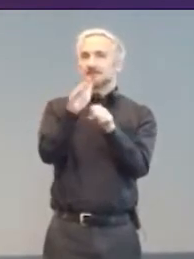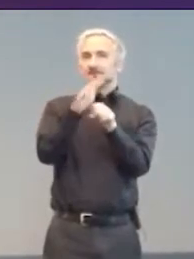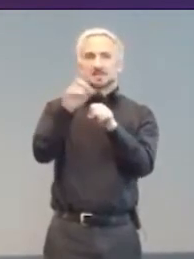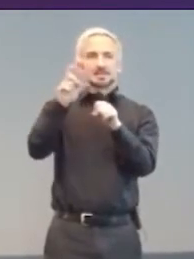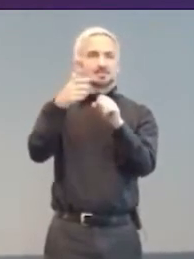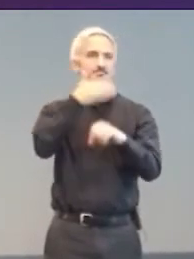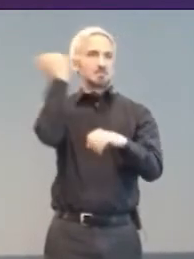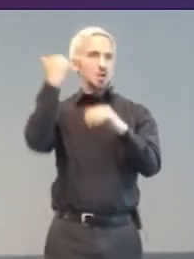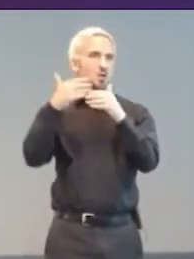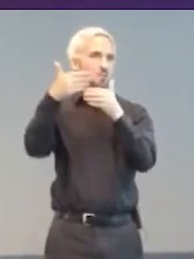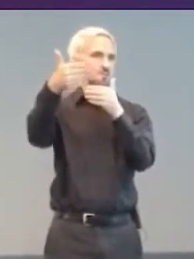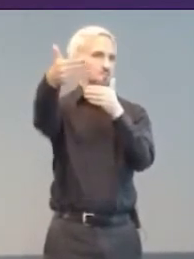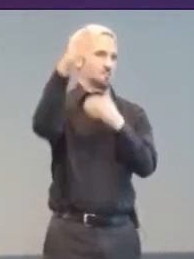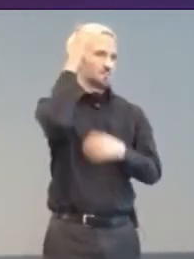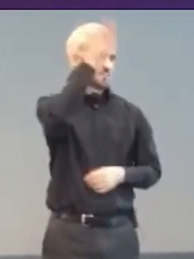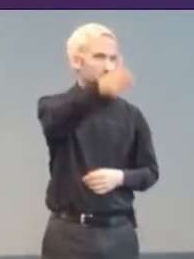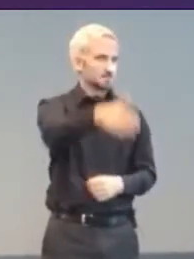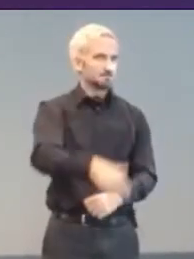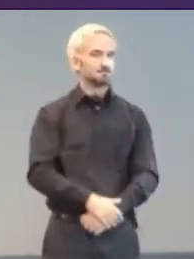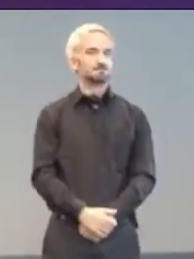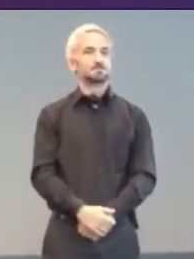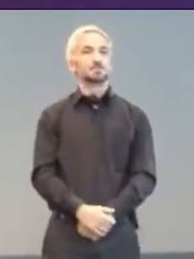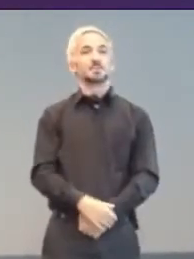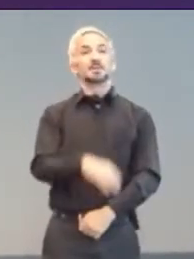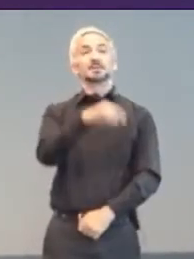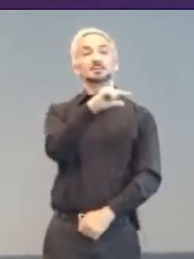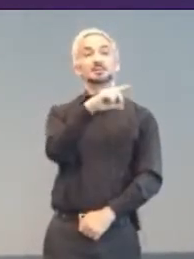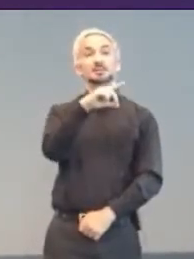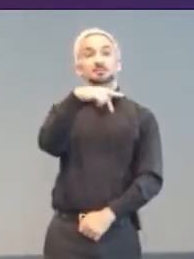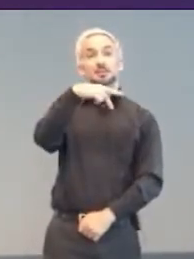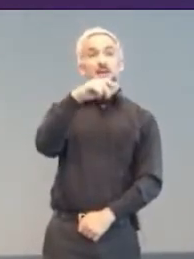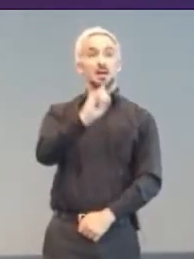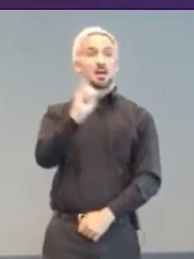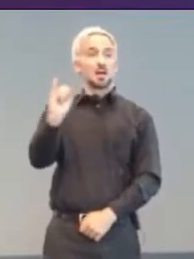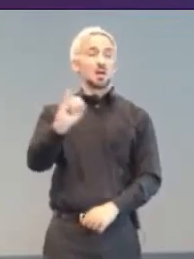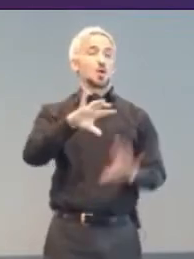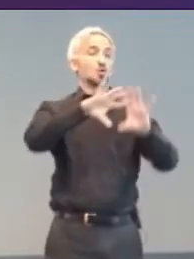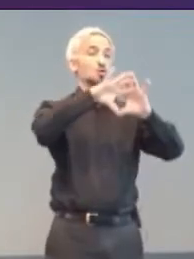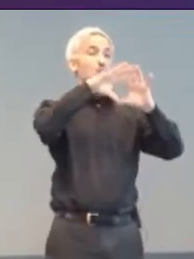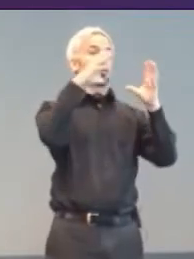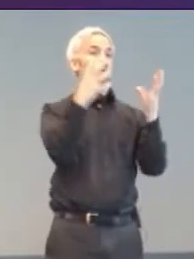For the future, The GPII (The Global Public Inclusive Infrastructure),